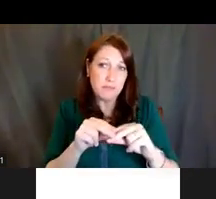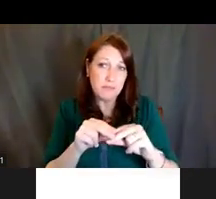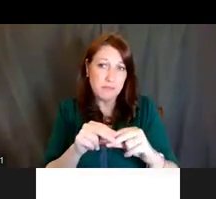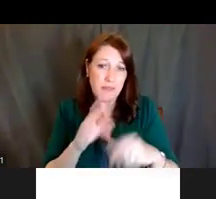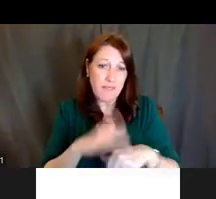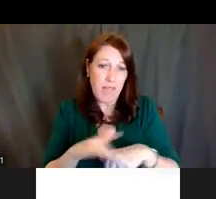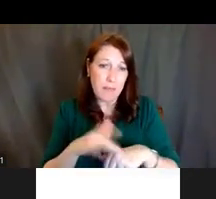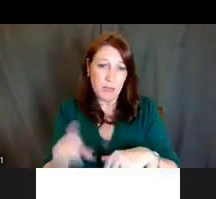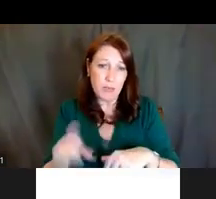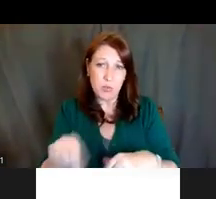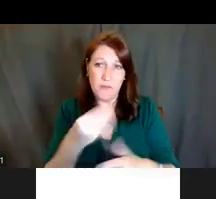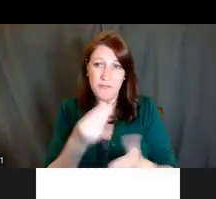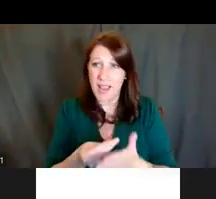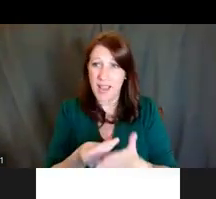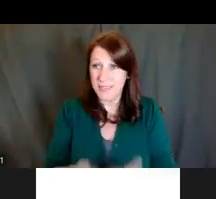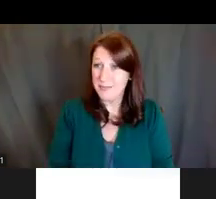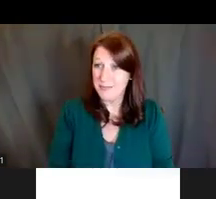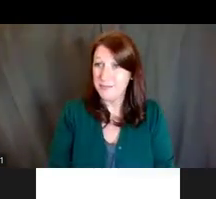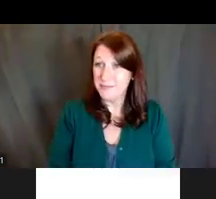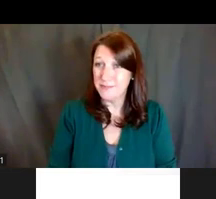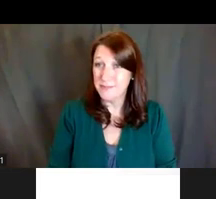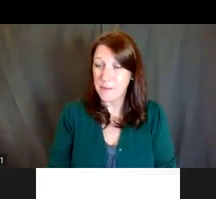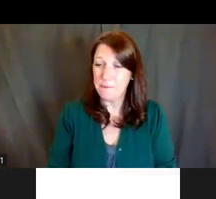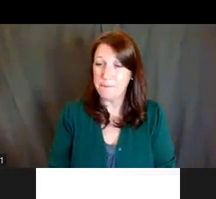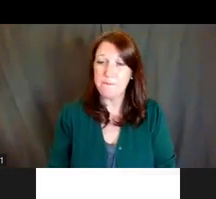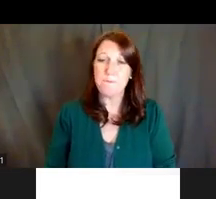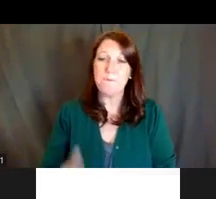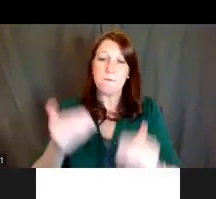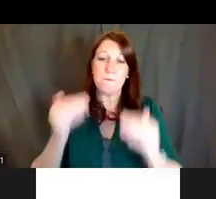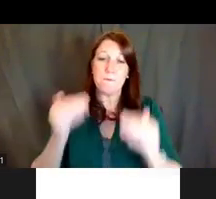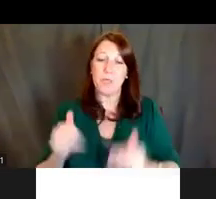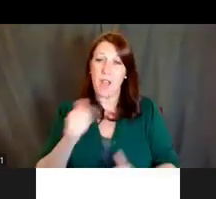Dr. Teraya Donaldson: So next question, so what is the difference between a mentor